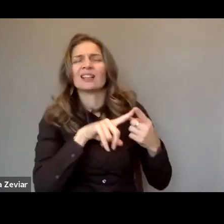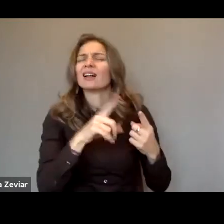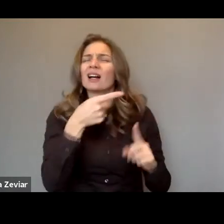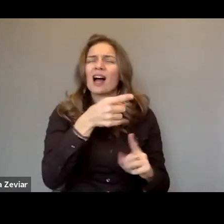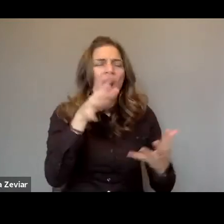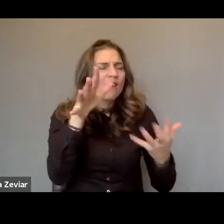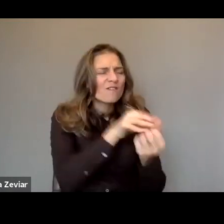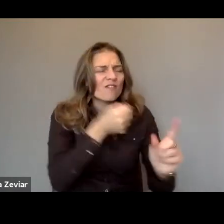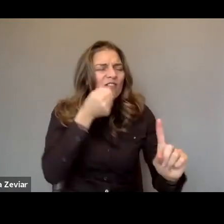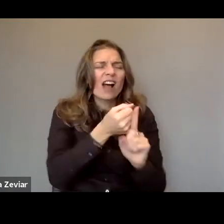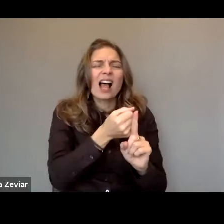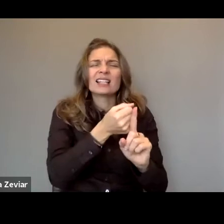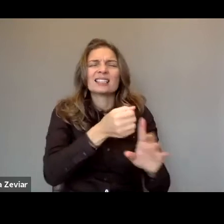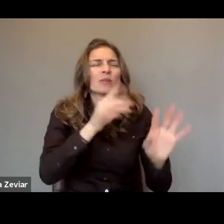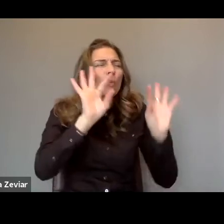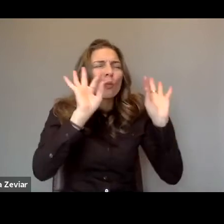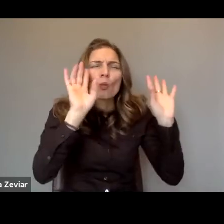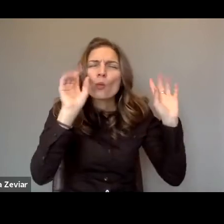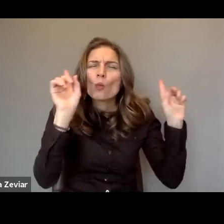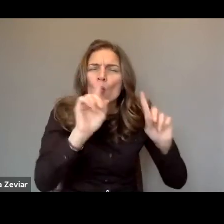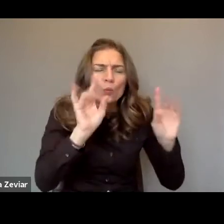faced by women and girls with disabilities.